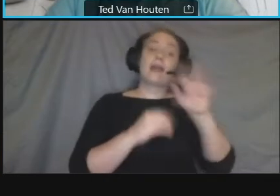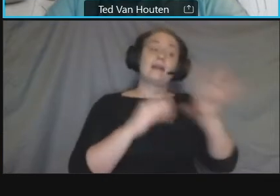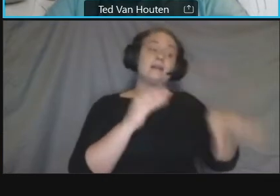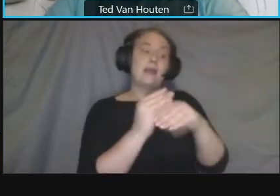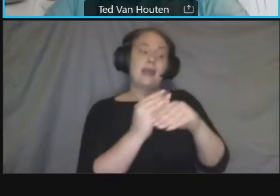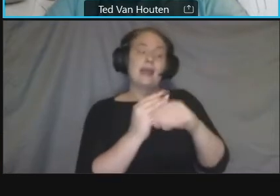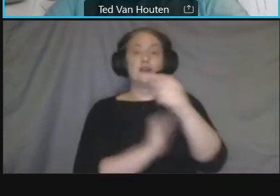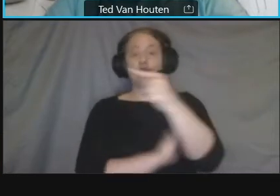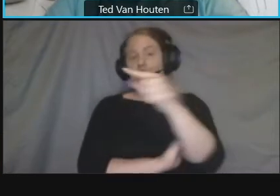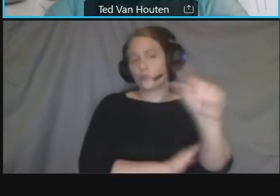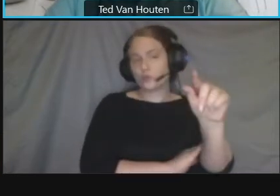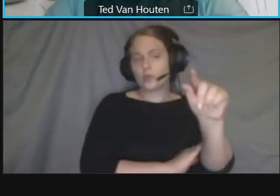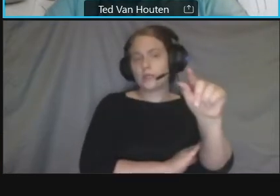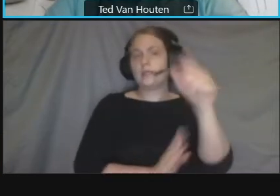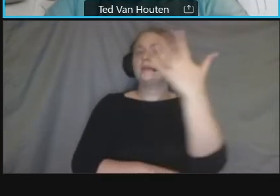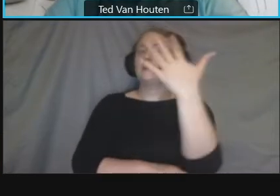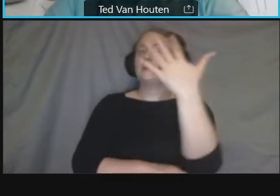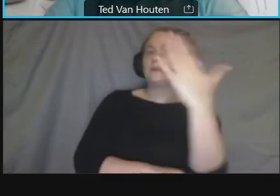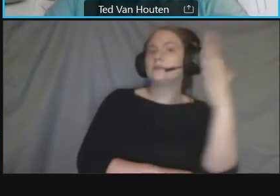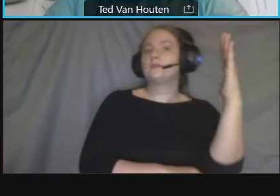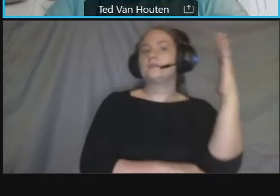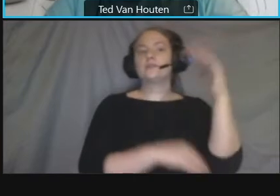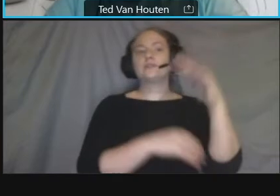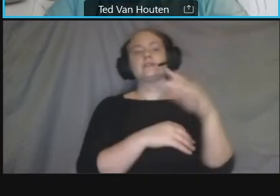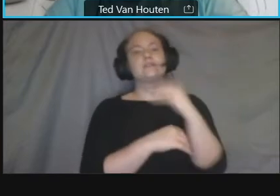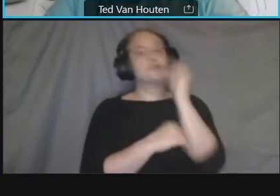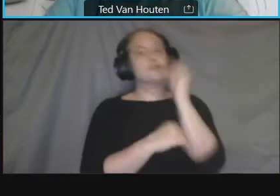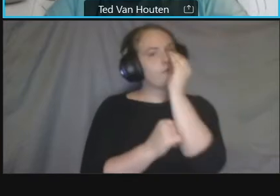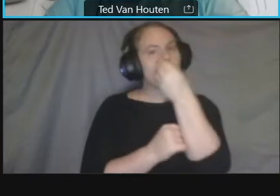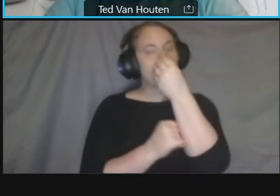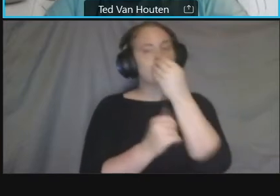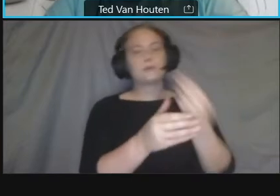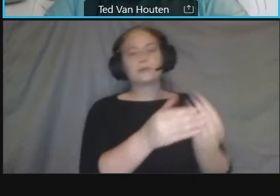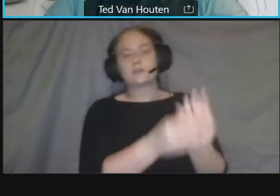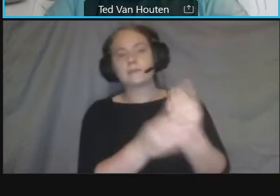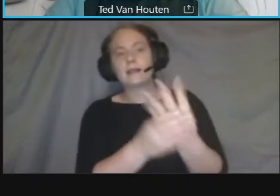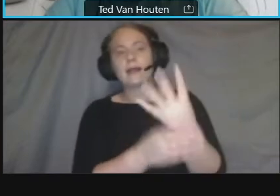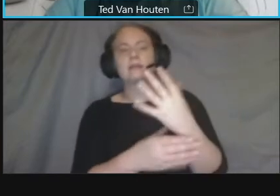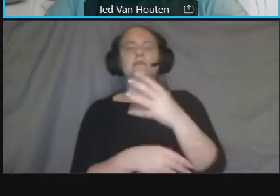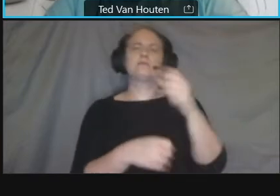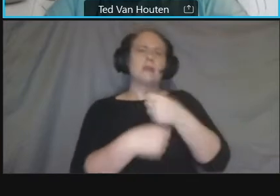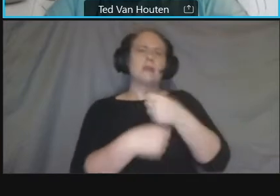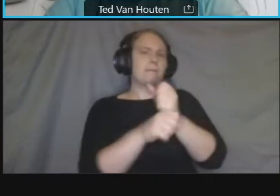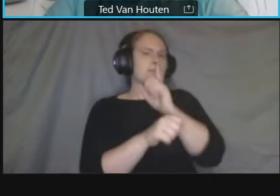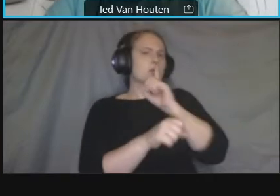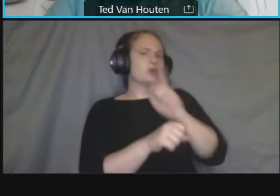that was proposed doesn't have any negative impacts on existing utilities and the metro